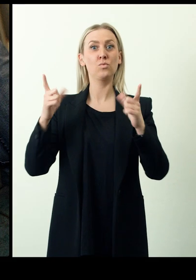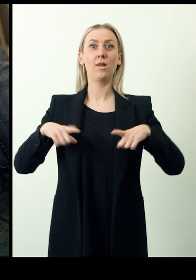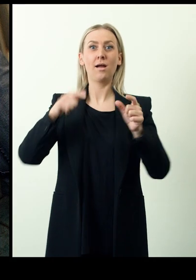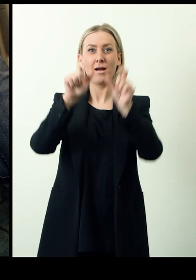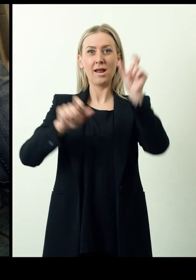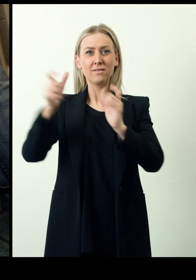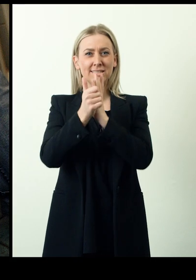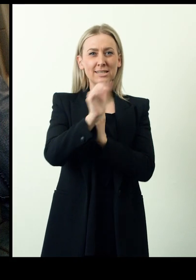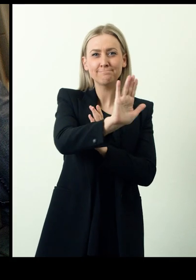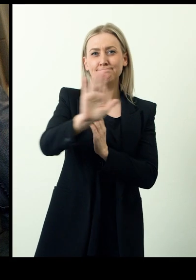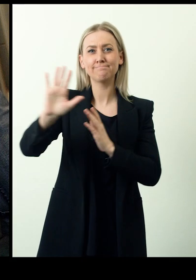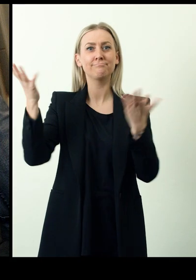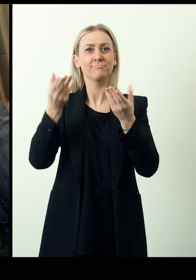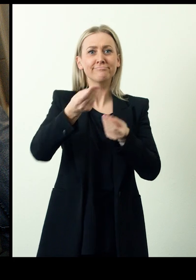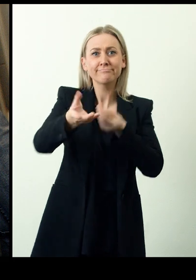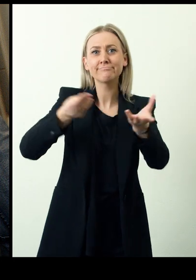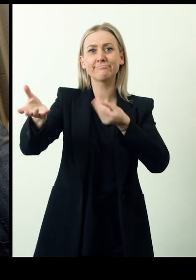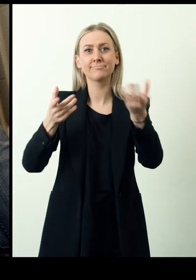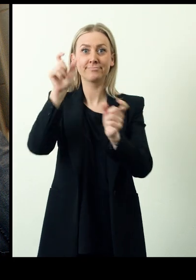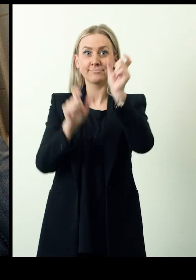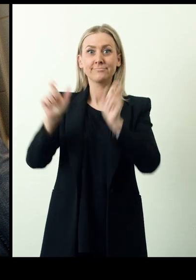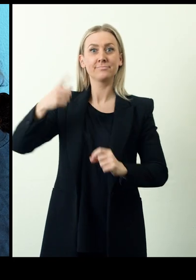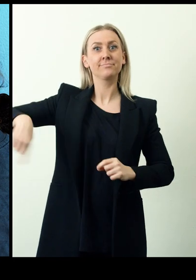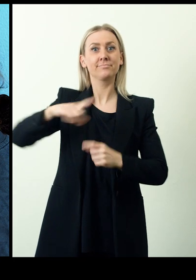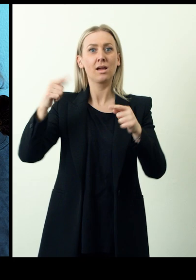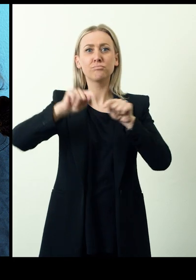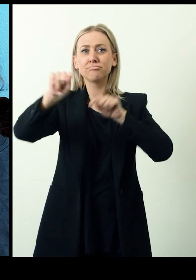By providing education on life skills, teaching and childcare.